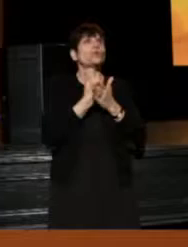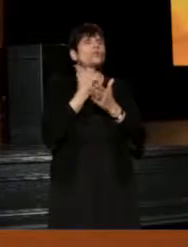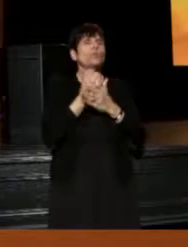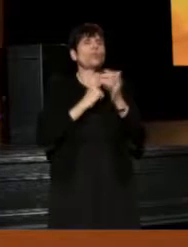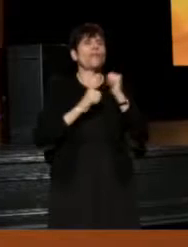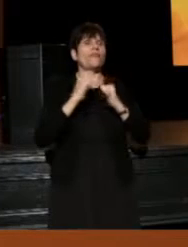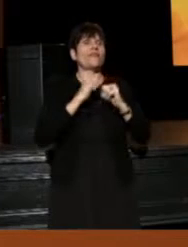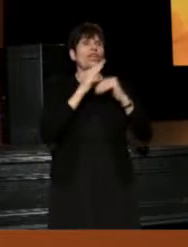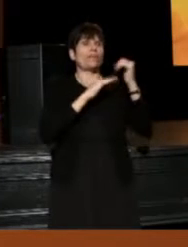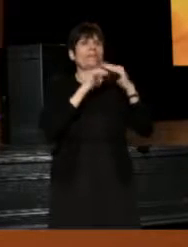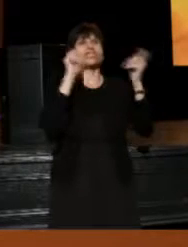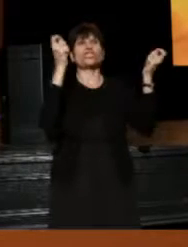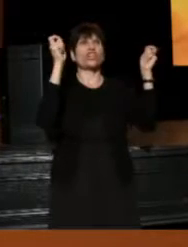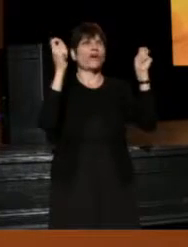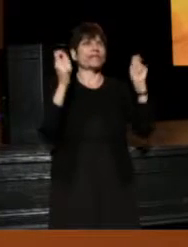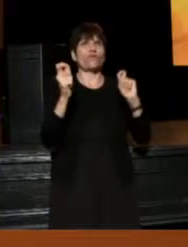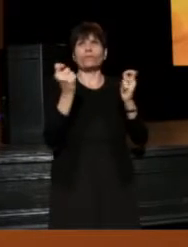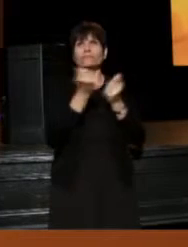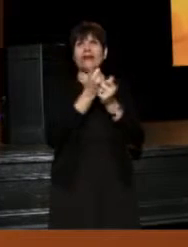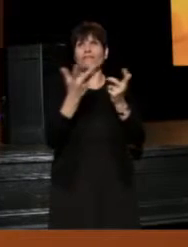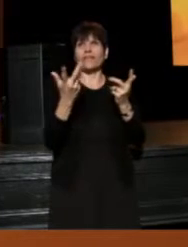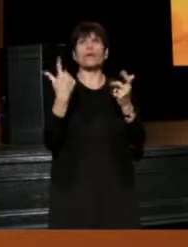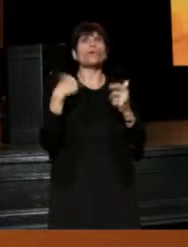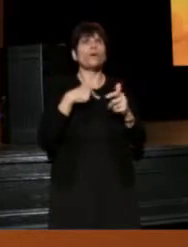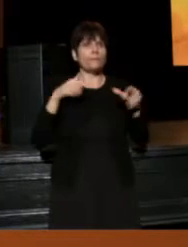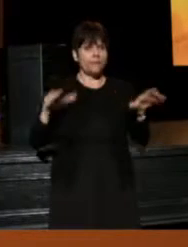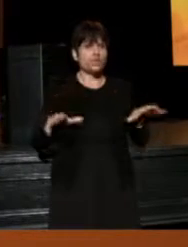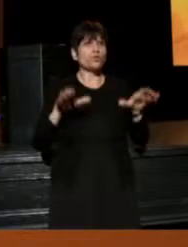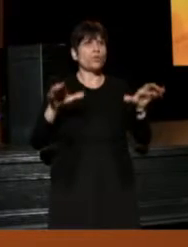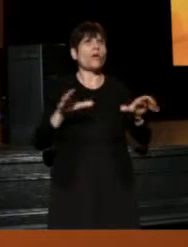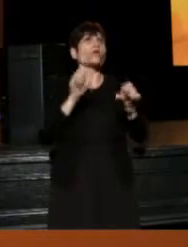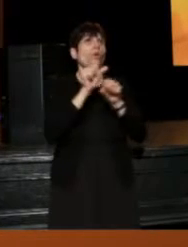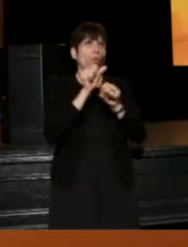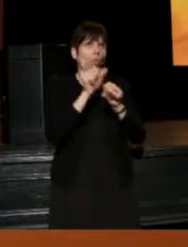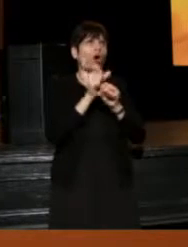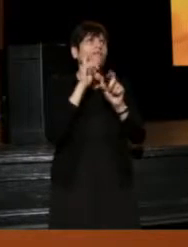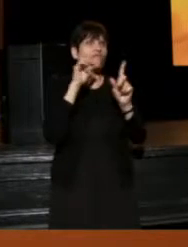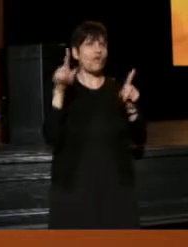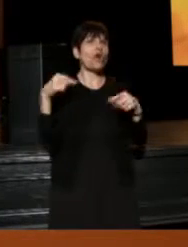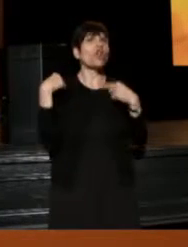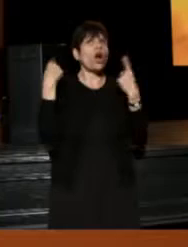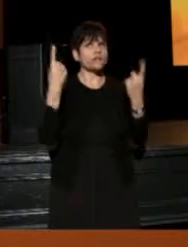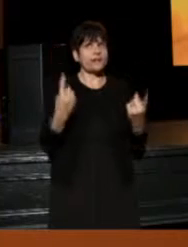it transforms everything about the way we've been doing the work for a long time.